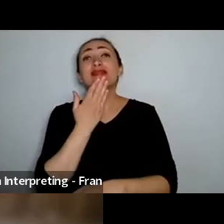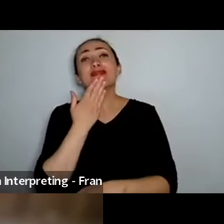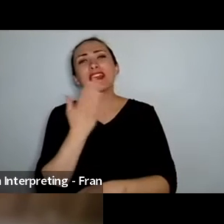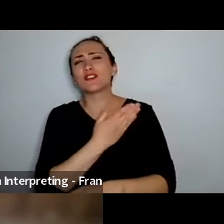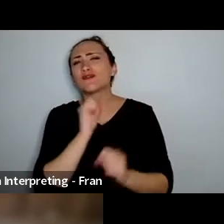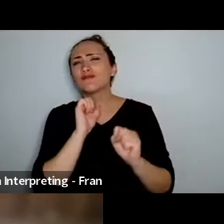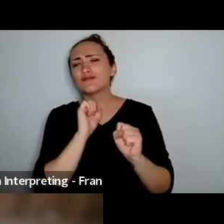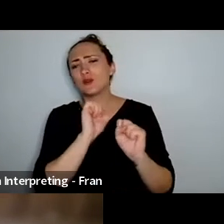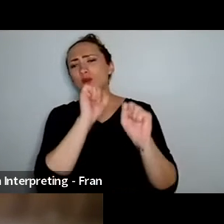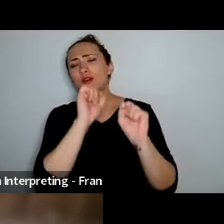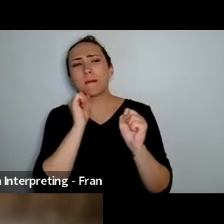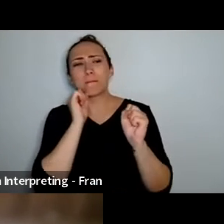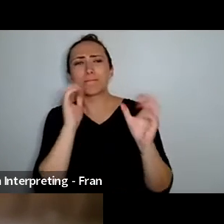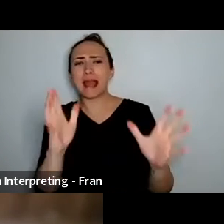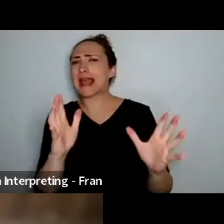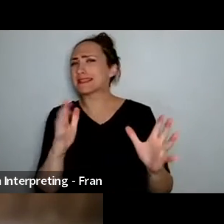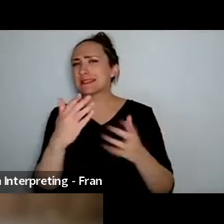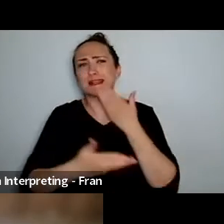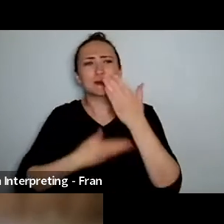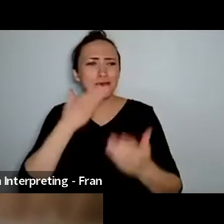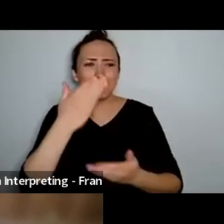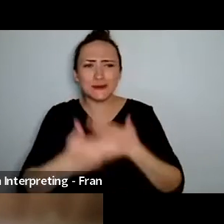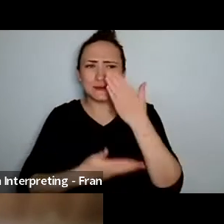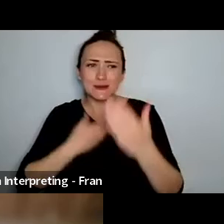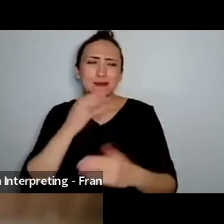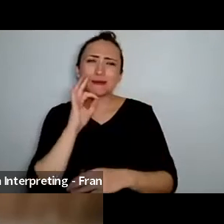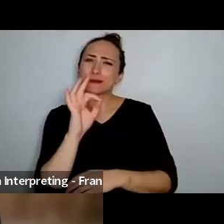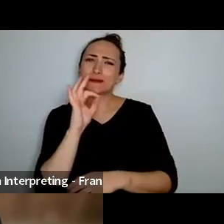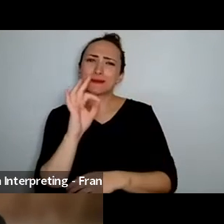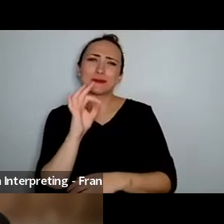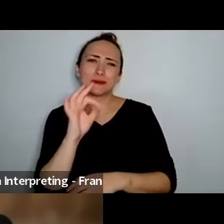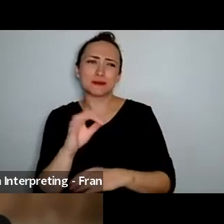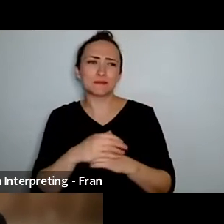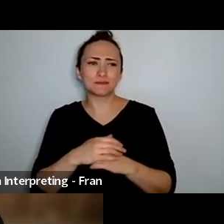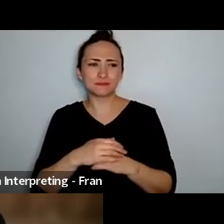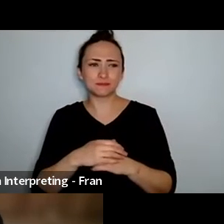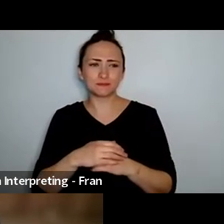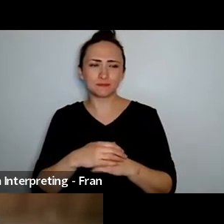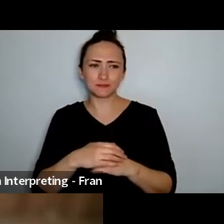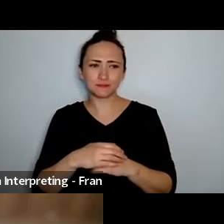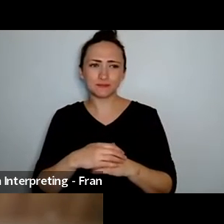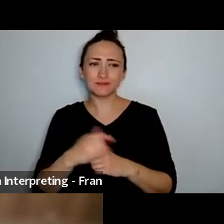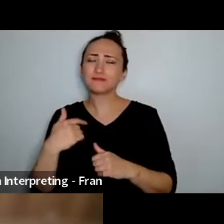Hey - I might have been difficult at the time my friend. Never Rodney, never. I am honoured to know you Marc Brew.